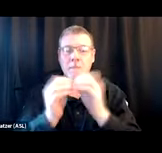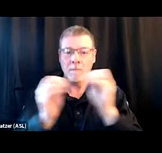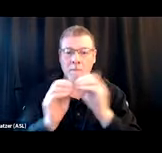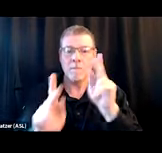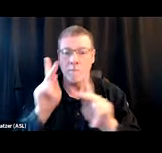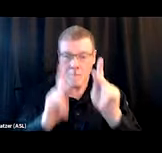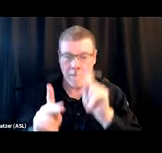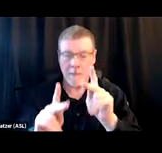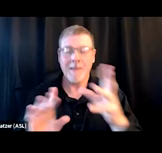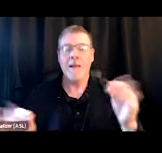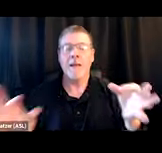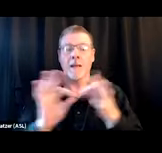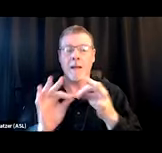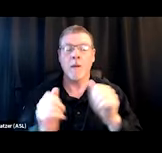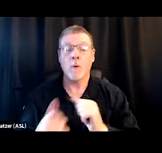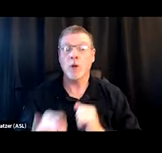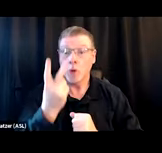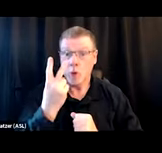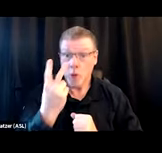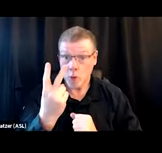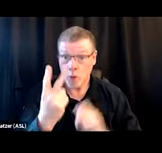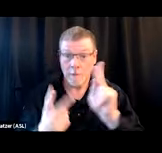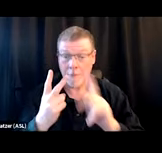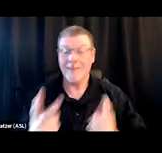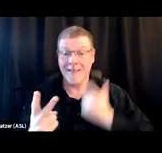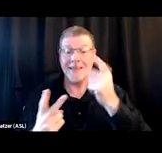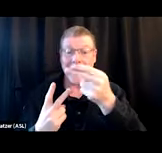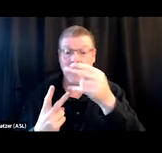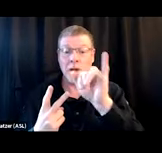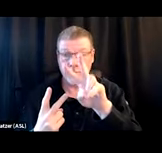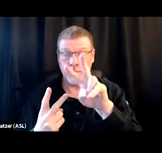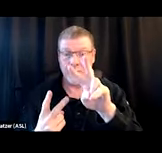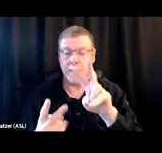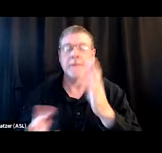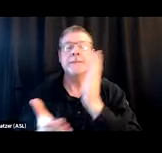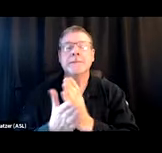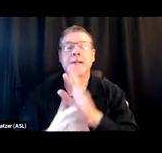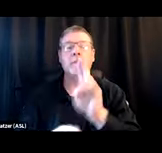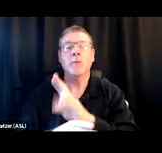and have connected with at least two people living with HIV who had fallen out of care." This actually rolled into us